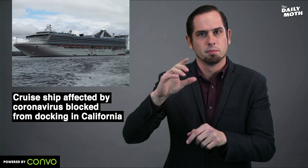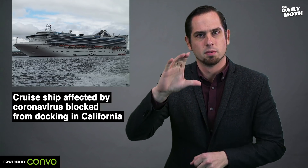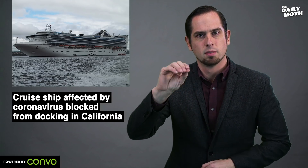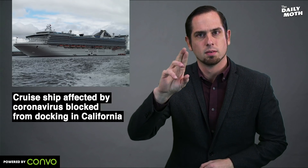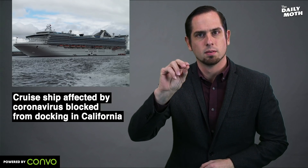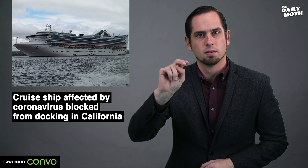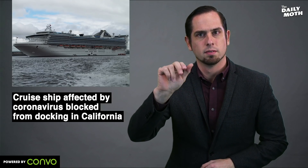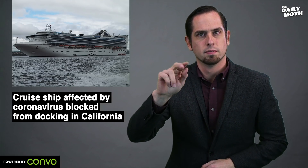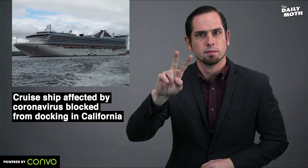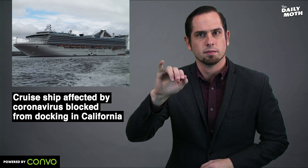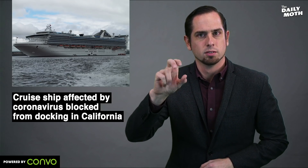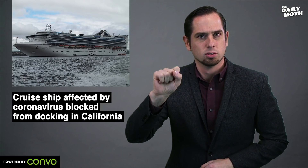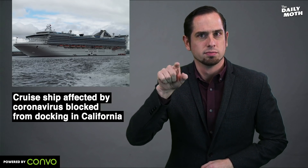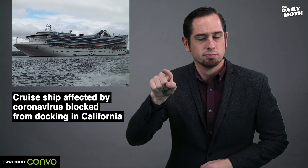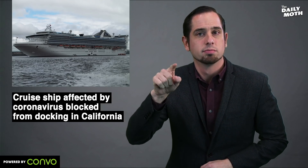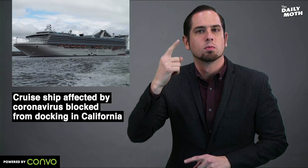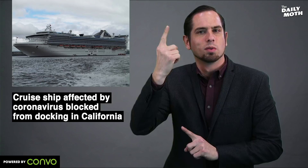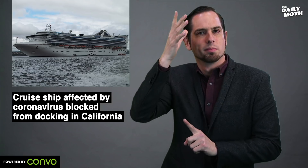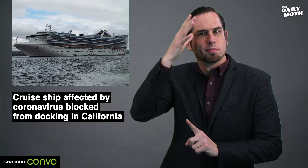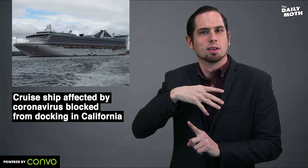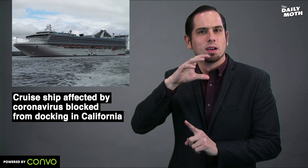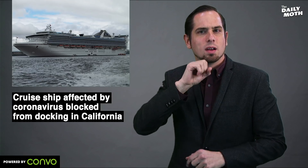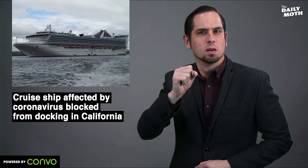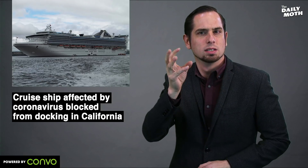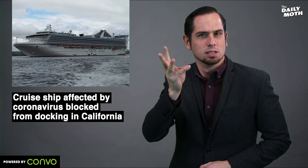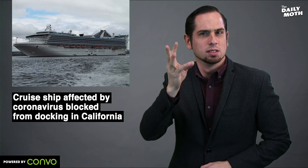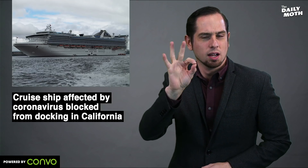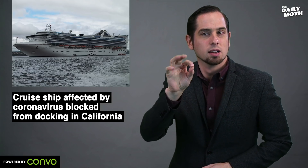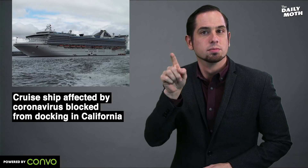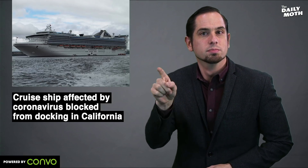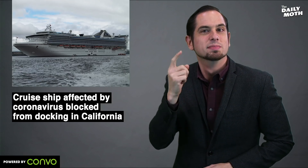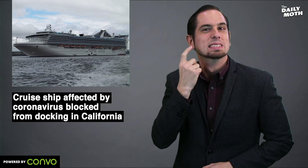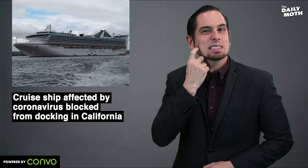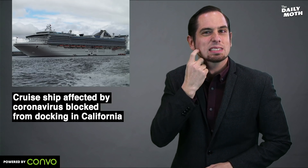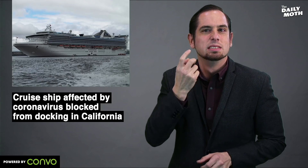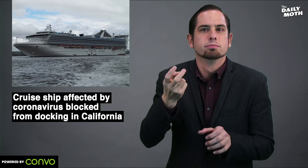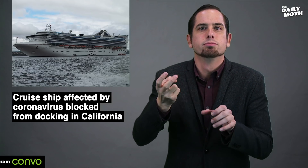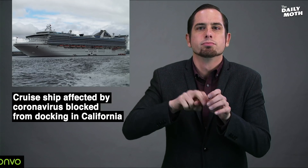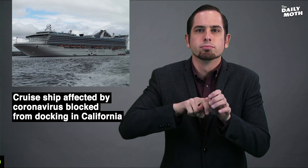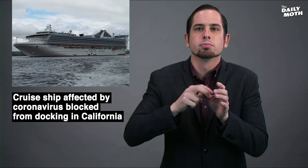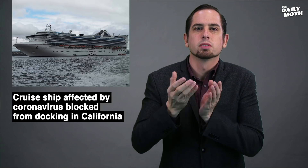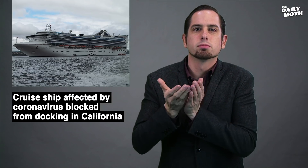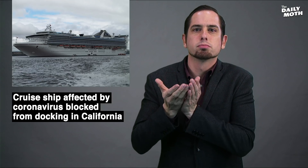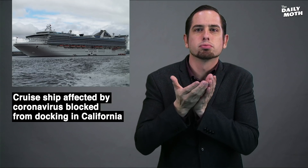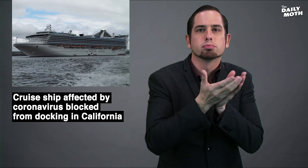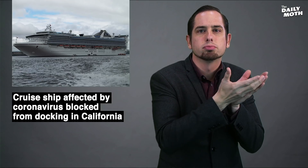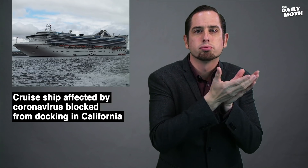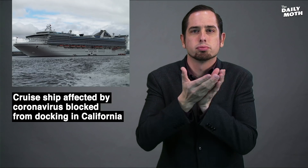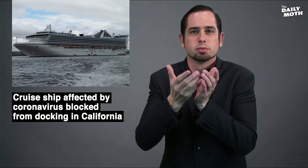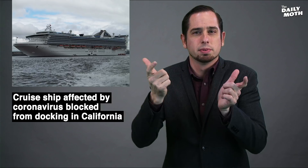coronavirus - a 69-year-old man who recently went on a trip